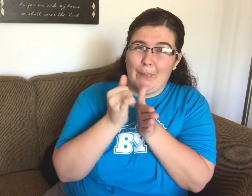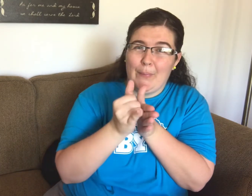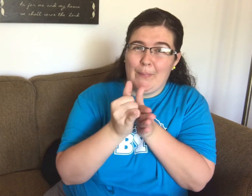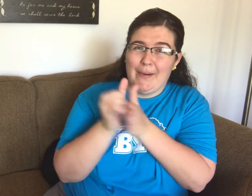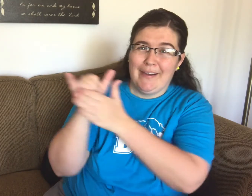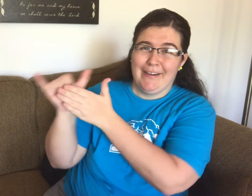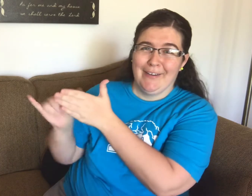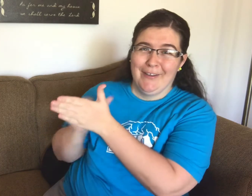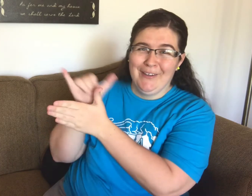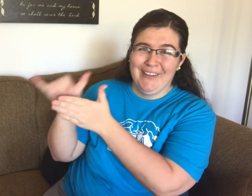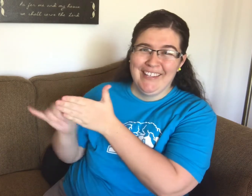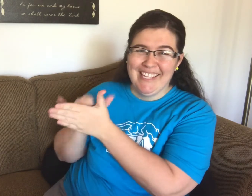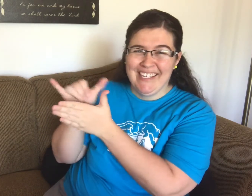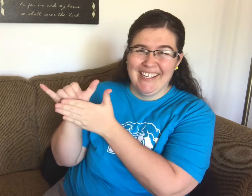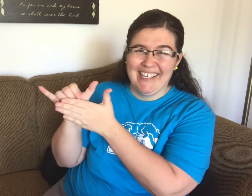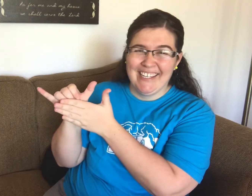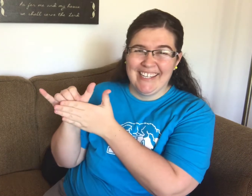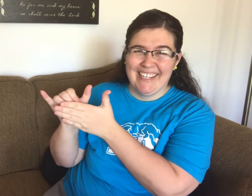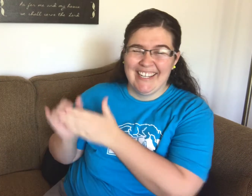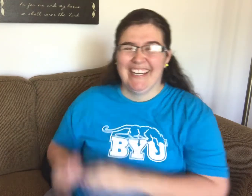( I feel like I'm dancing :P )